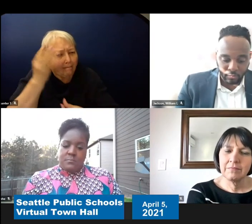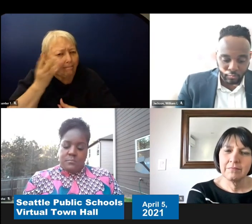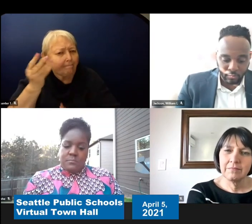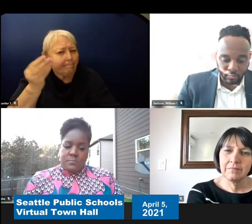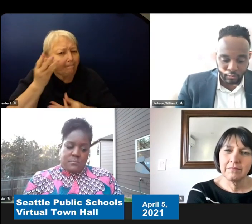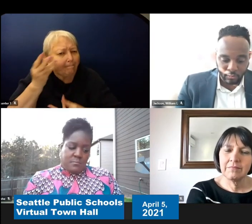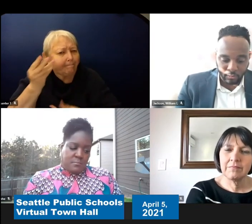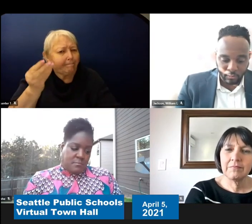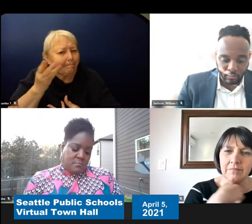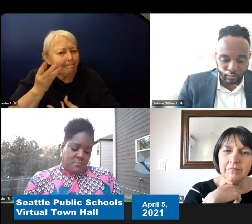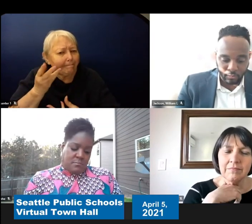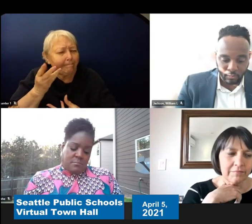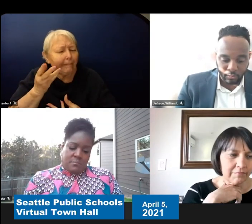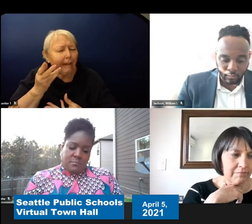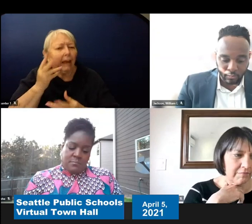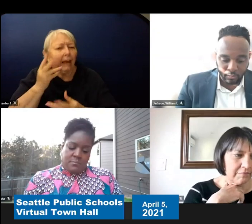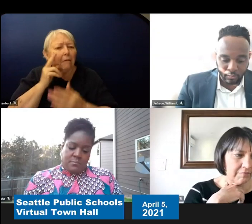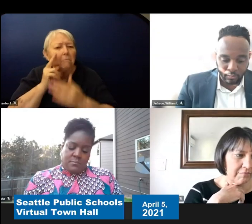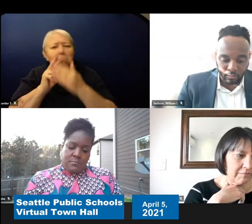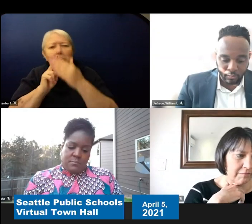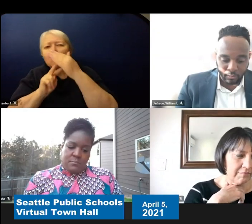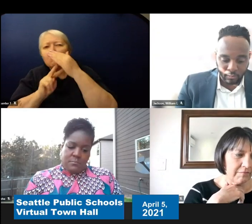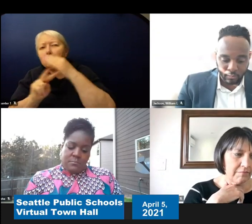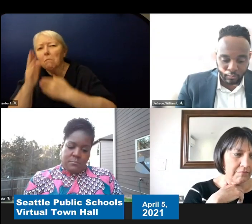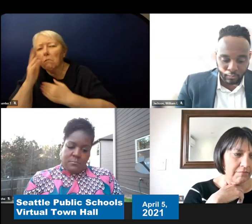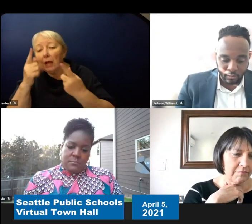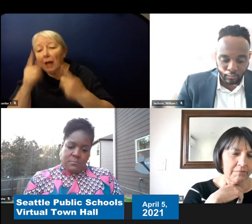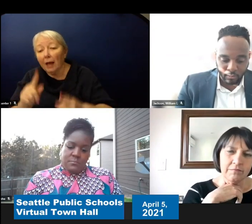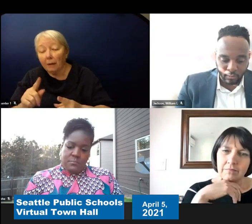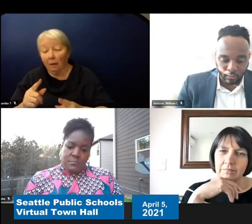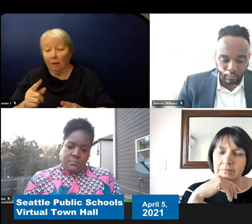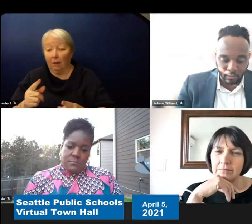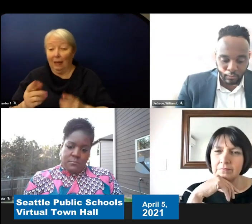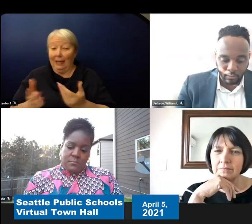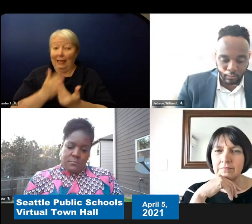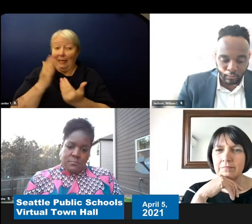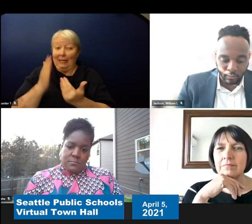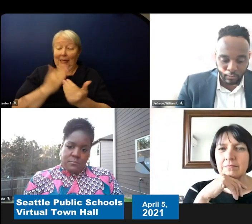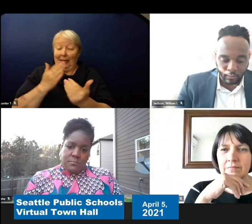So the easy answer is that operationally right a lot of time and commitment has gone